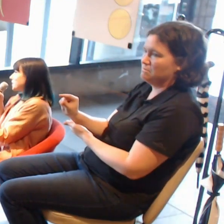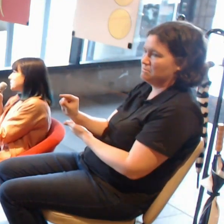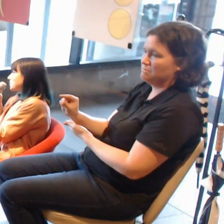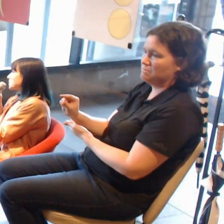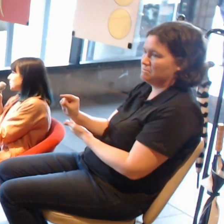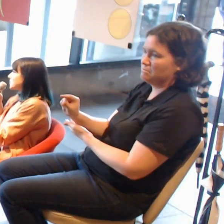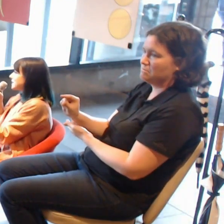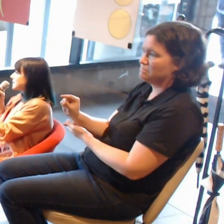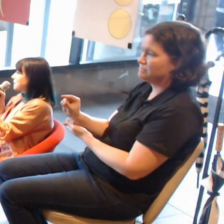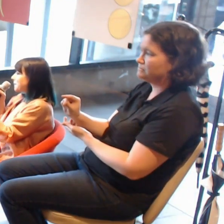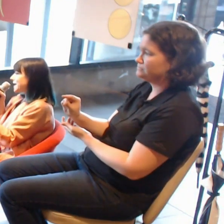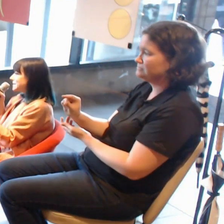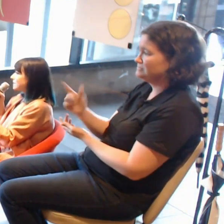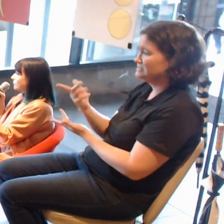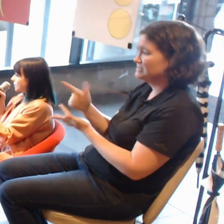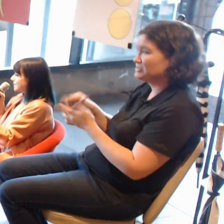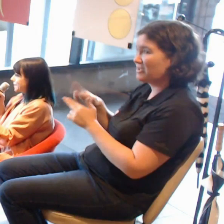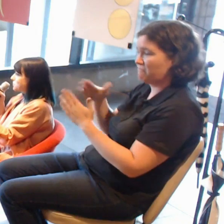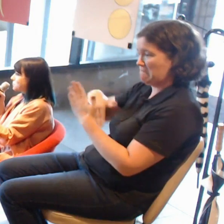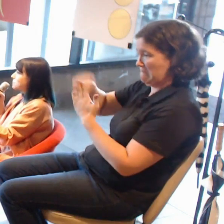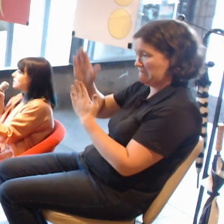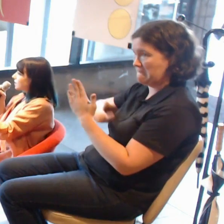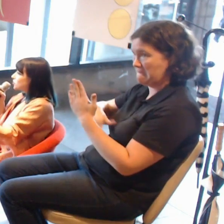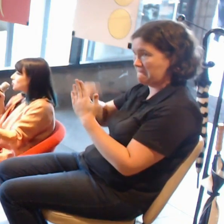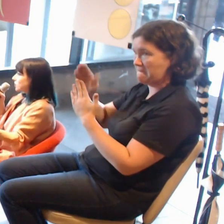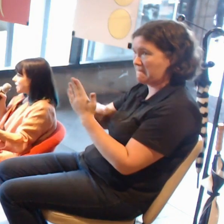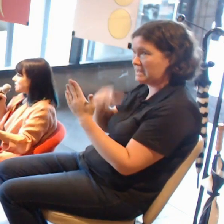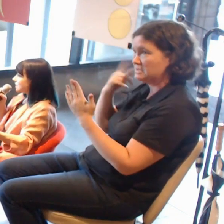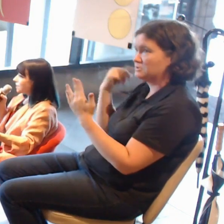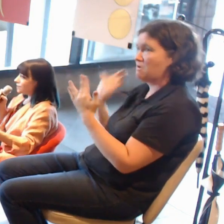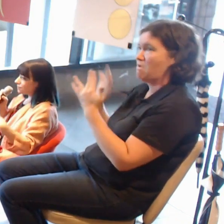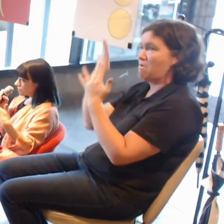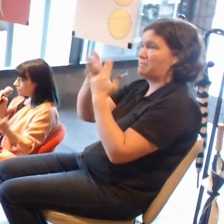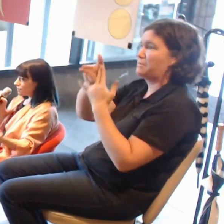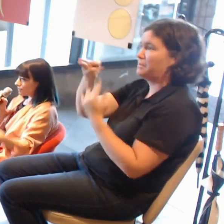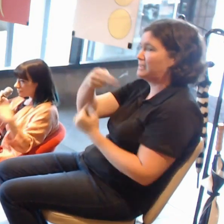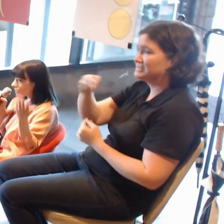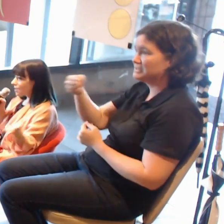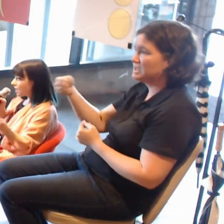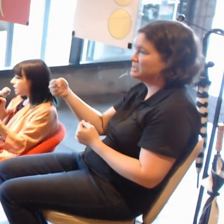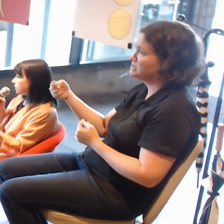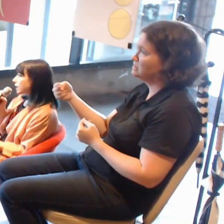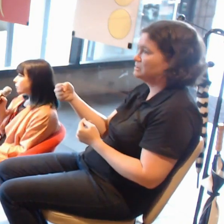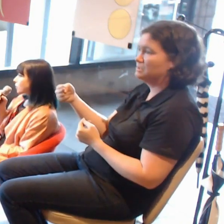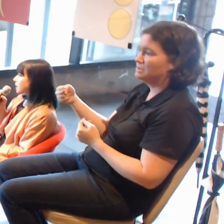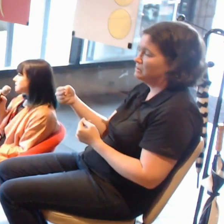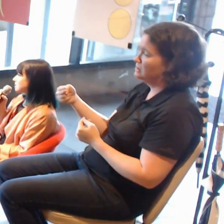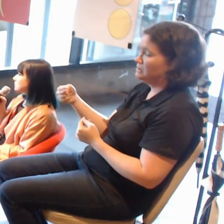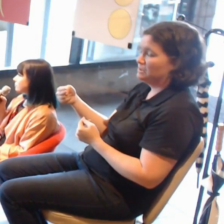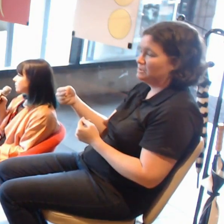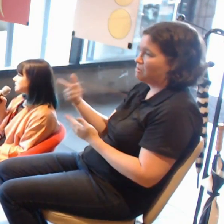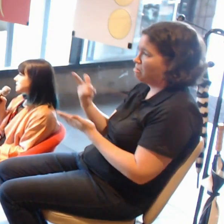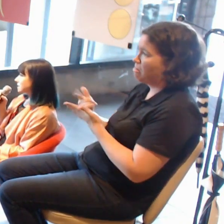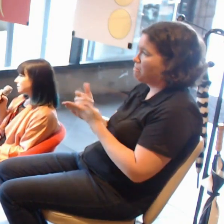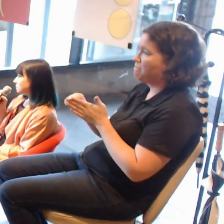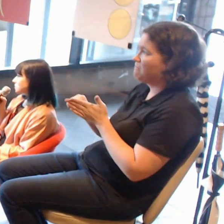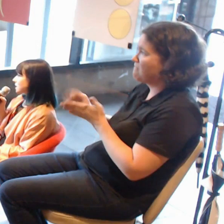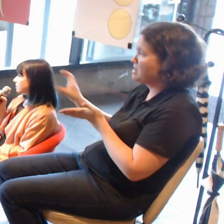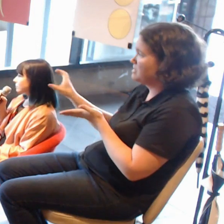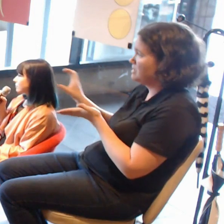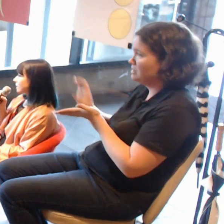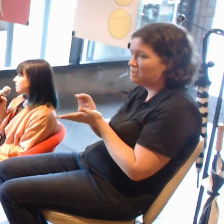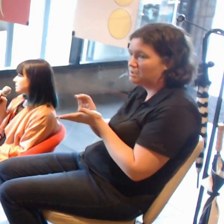Sending a painting, for example, to Jakarta requires a lot more funding and staff input.